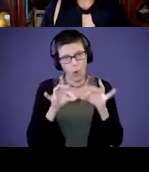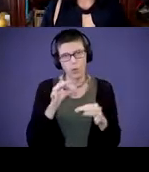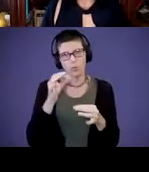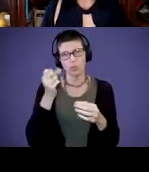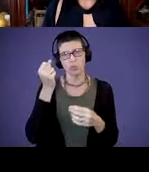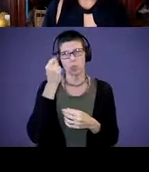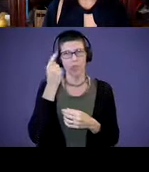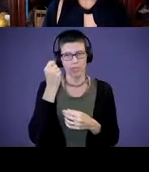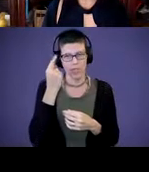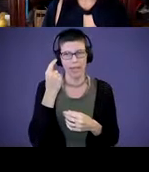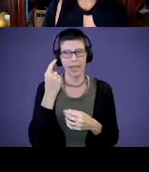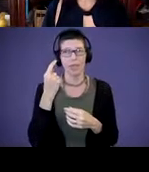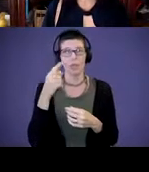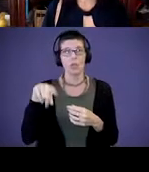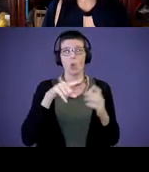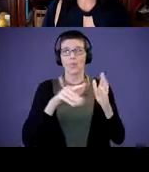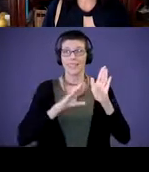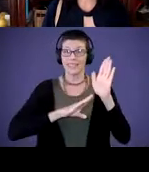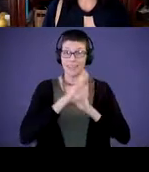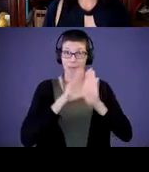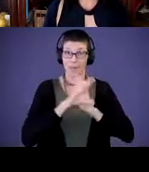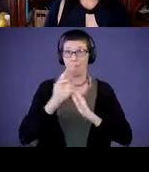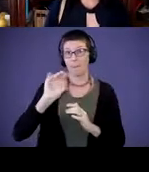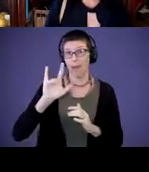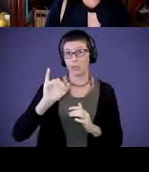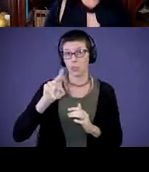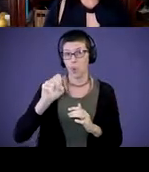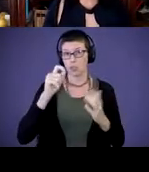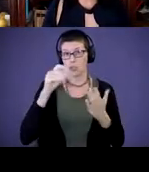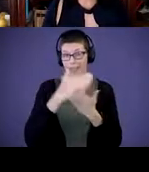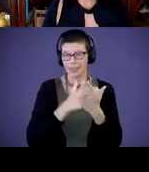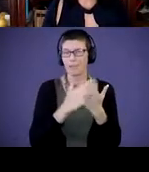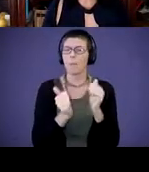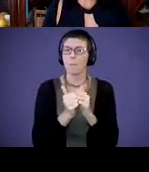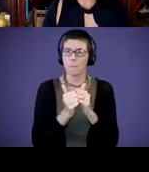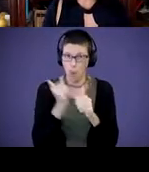that these developmental milestone checklists that exist, the majority of them are for